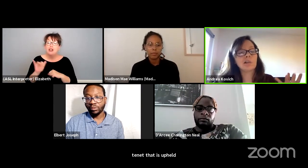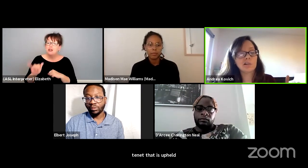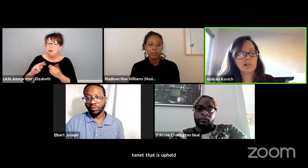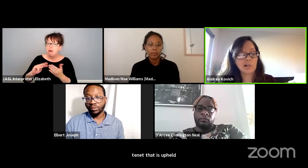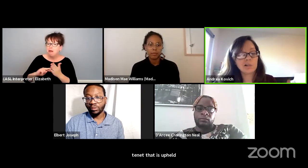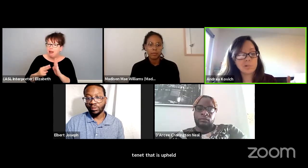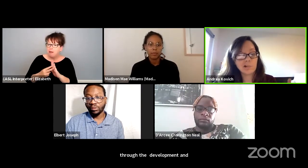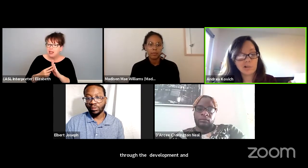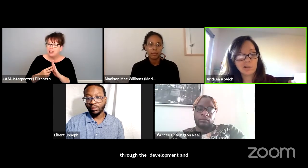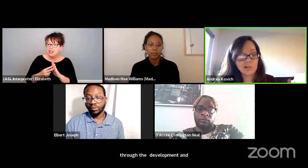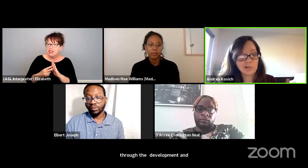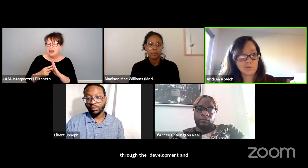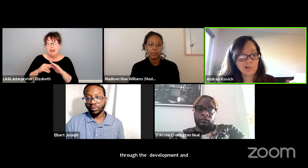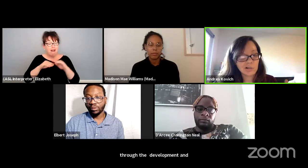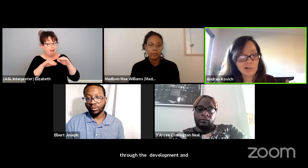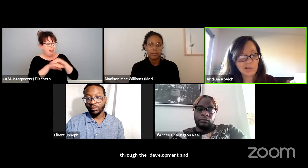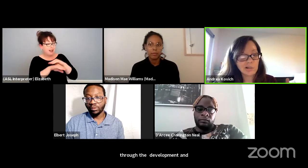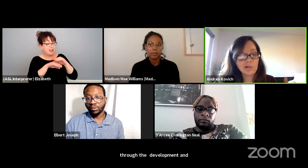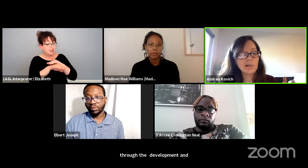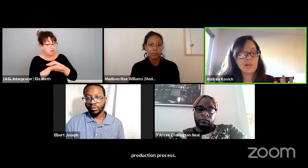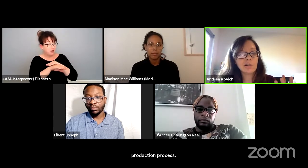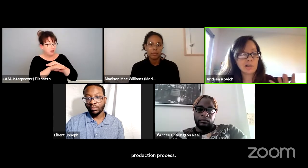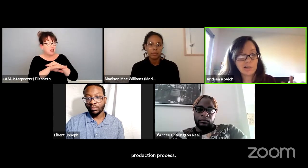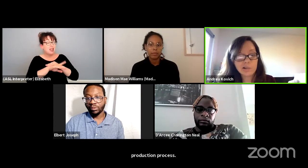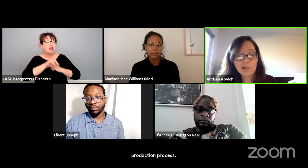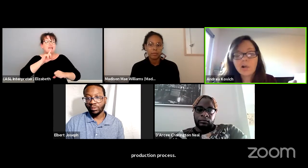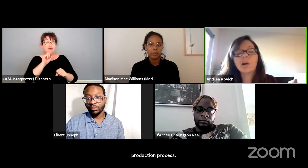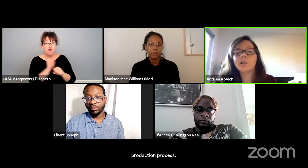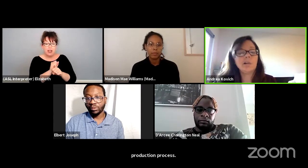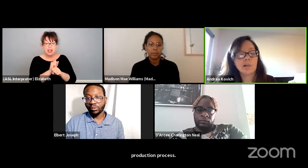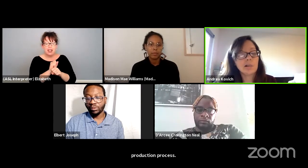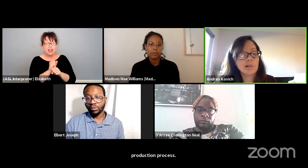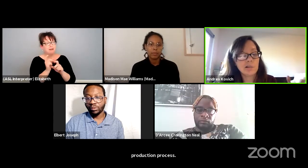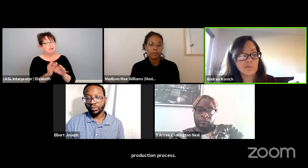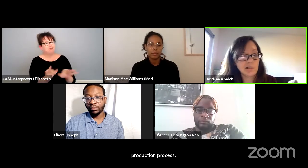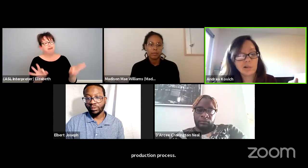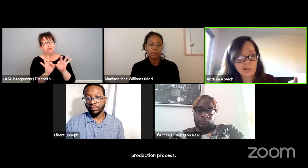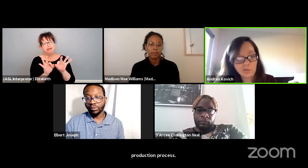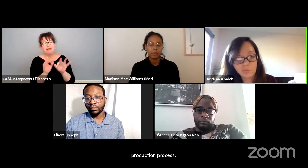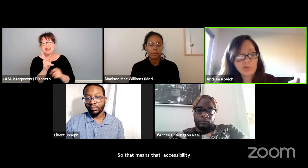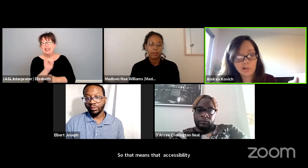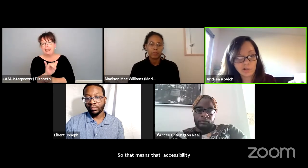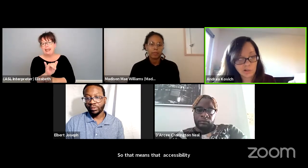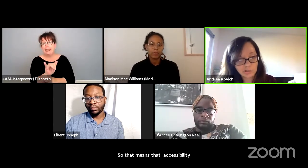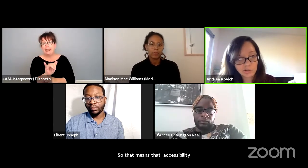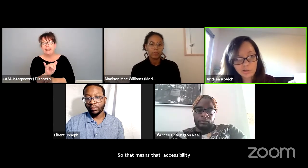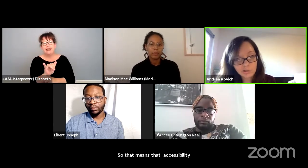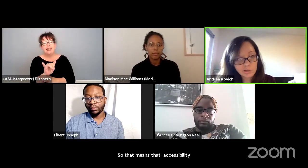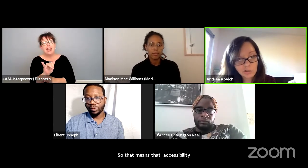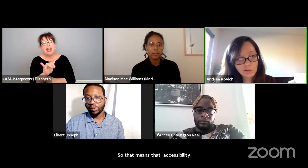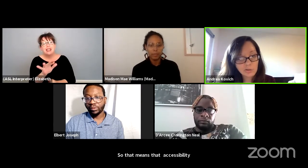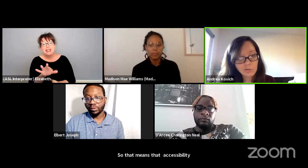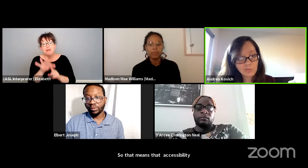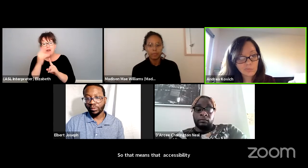accessibility is really a key idea even in rehearsals.